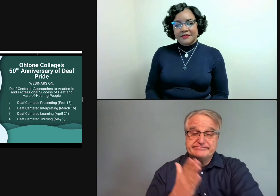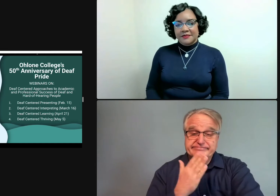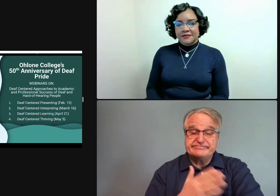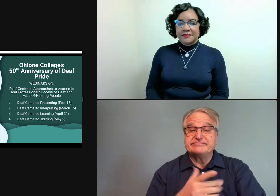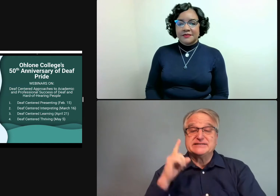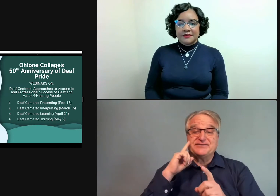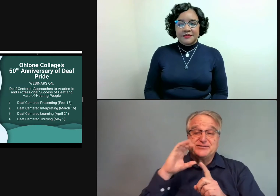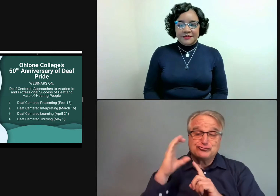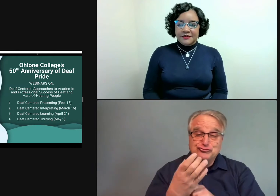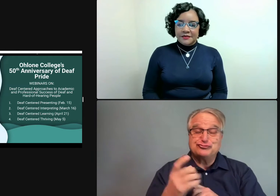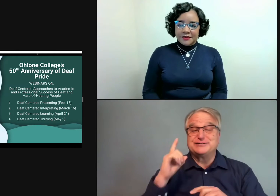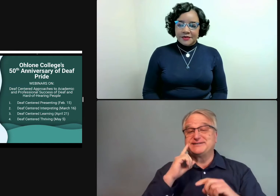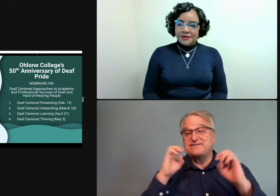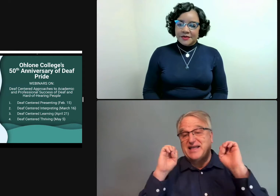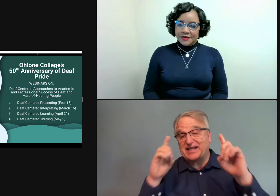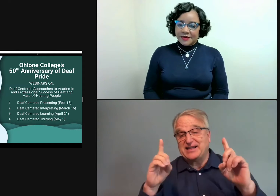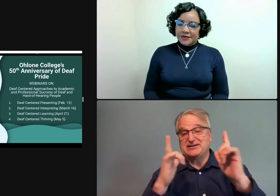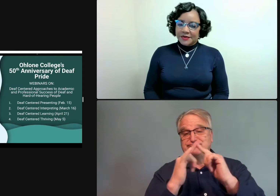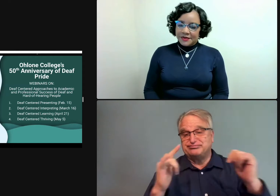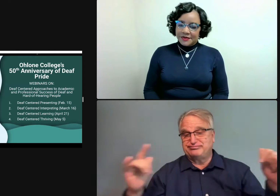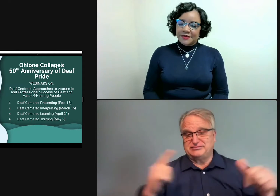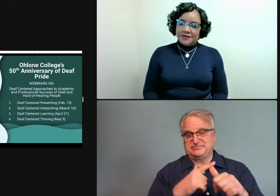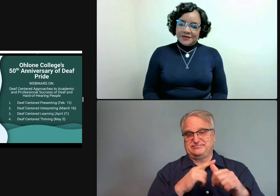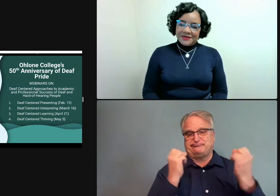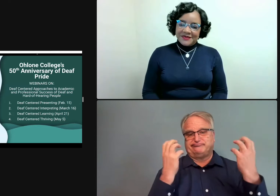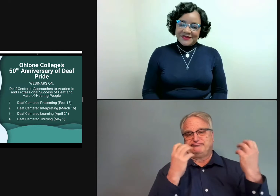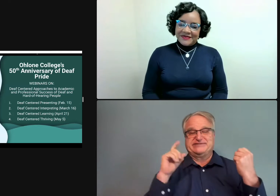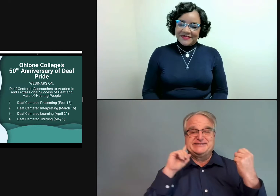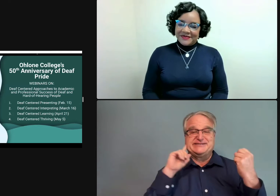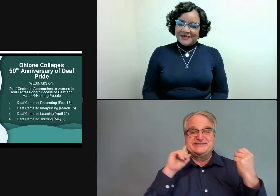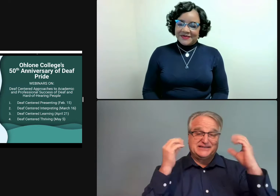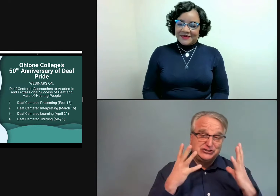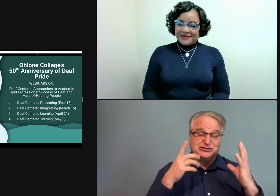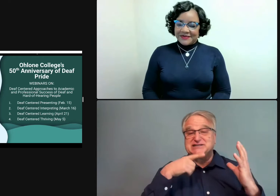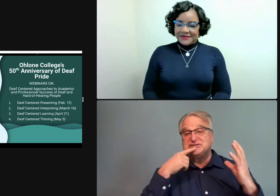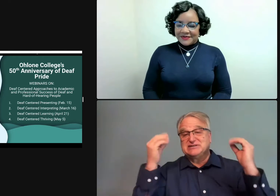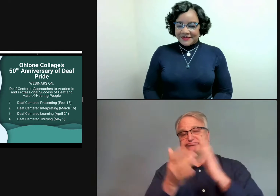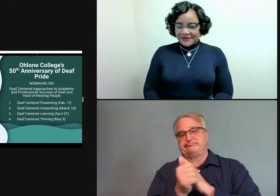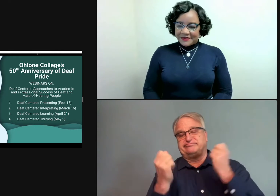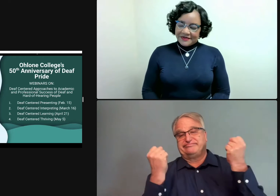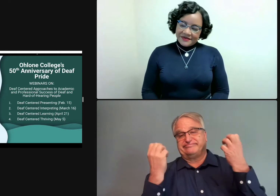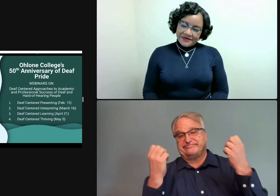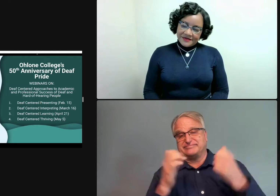They may want to improve their competency in English or in math. We also have deaf culture and other deaf education classes